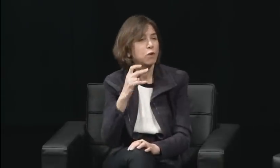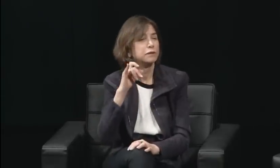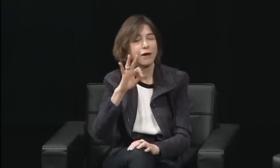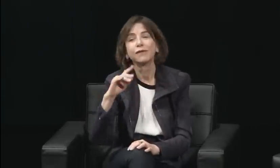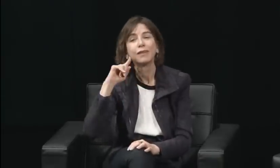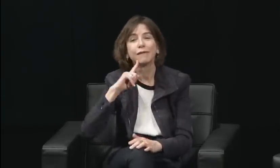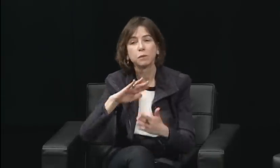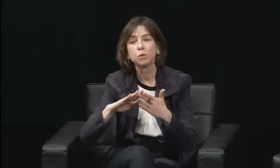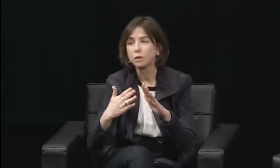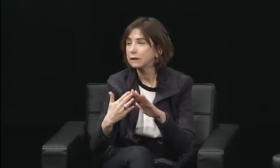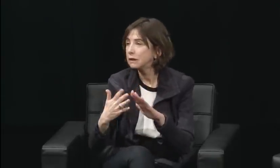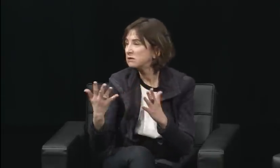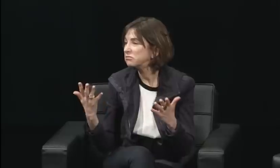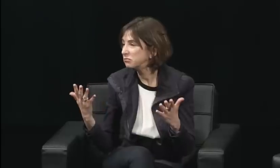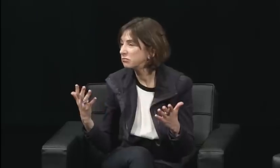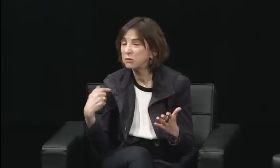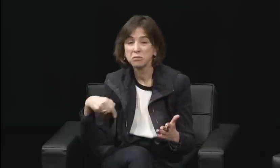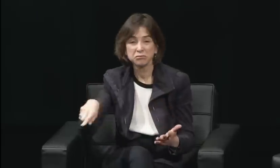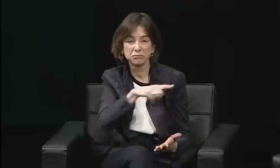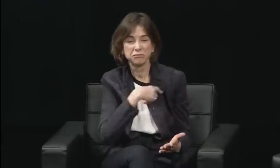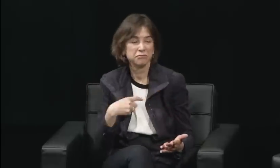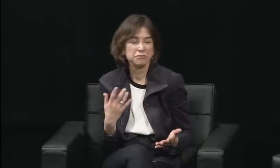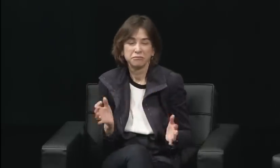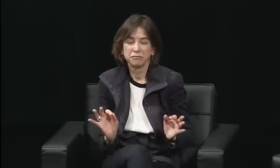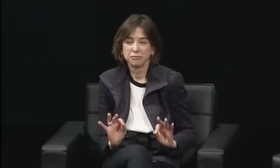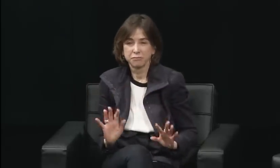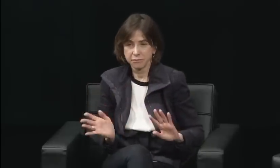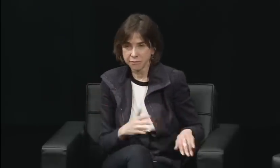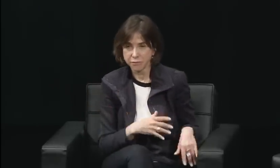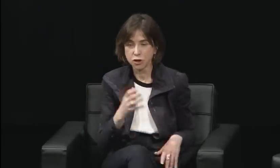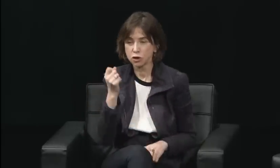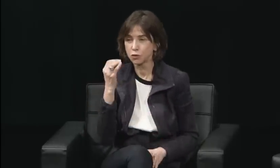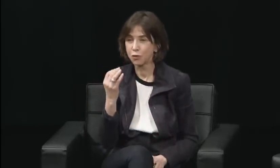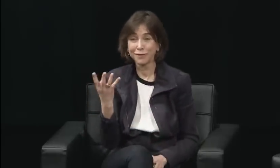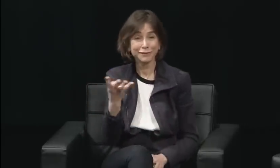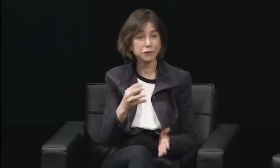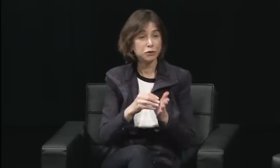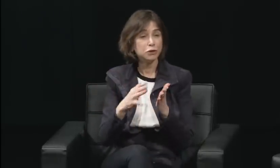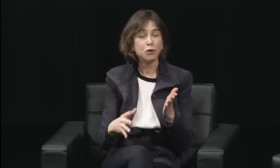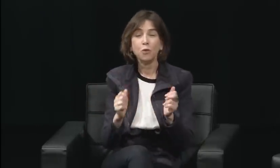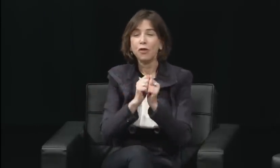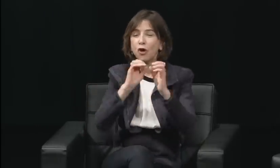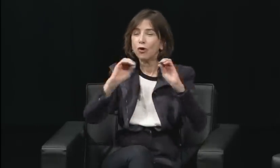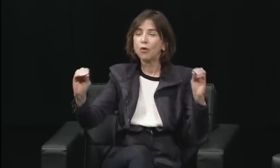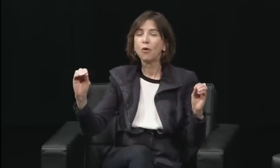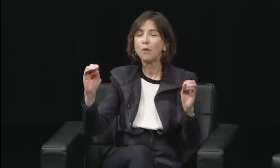Again, when it broke out, in the first day, it was very chaotic. The second day was when we met here,